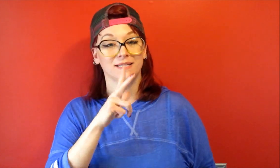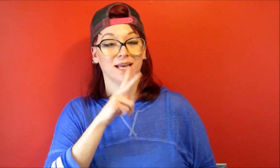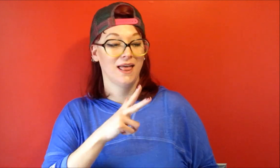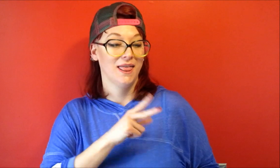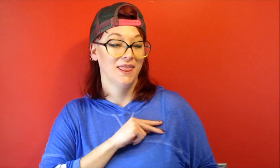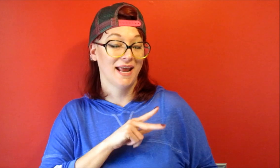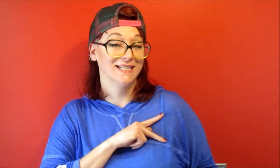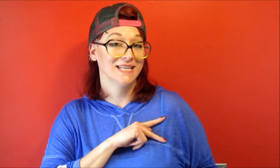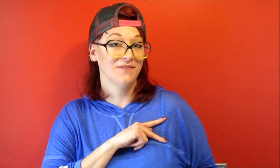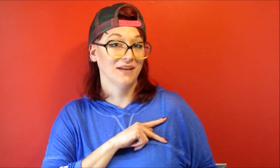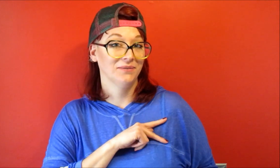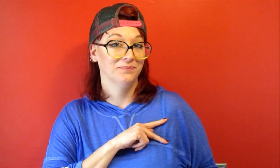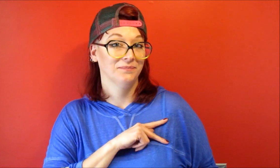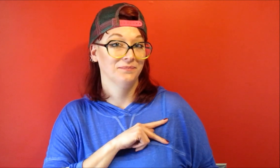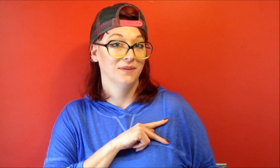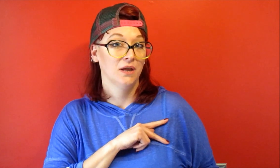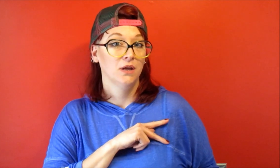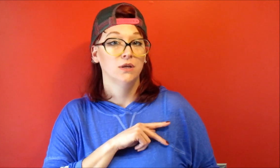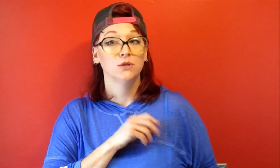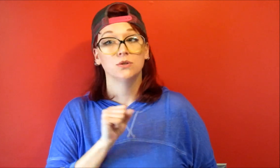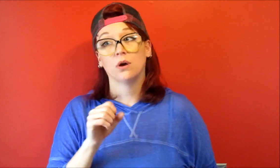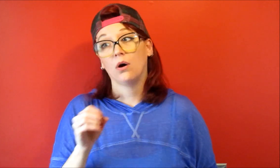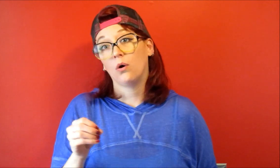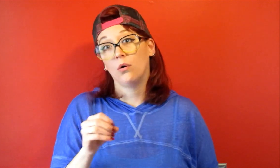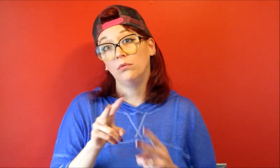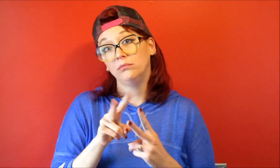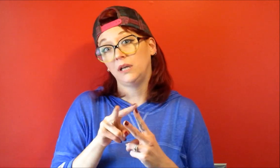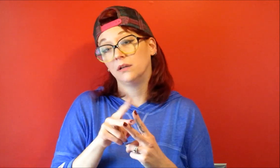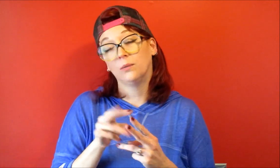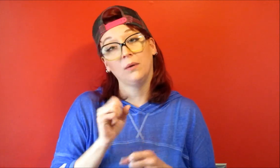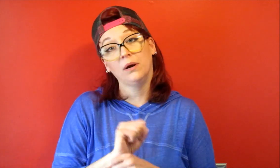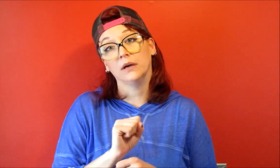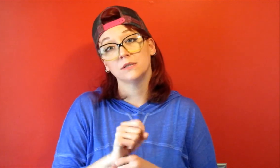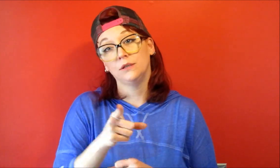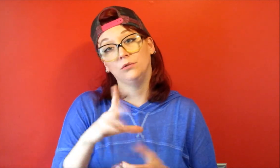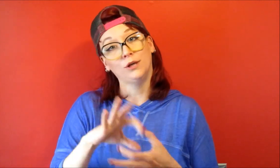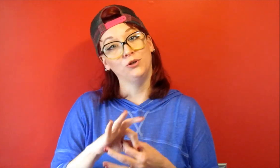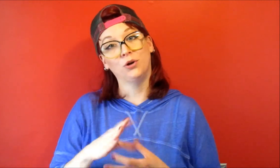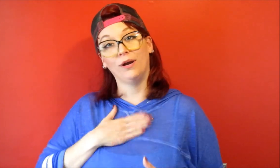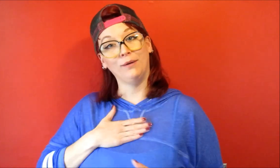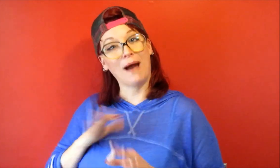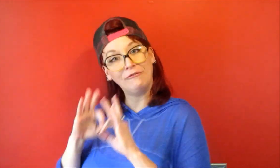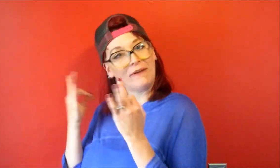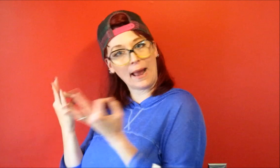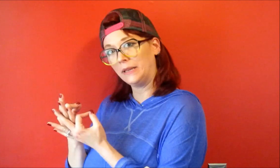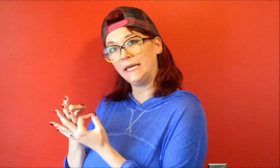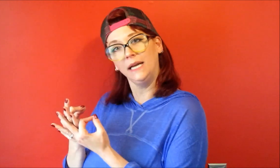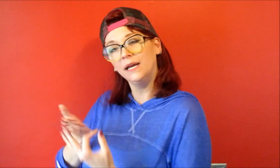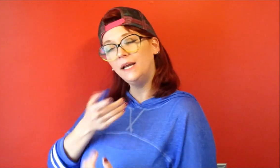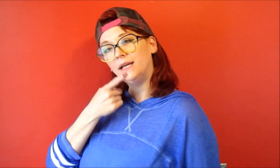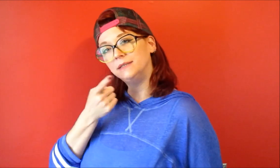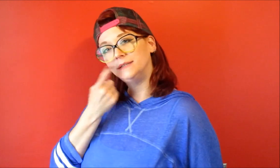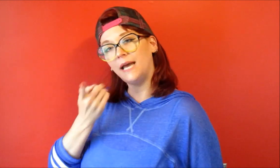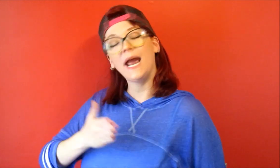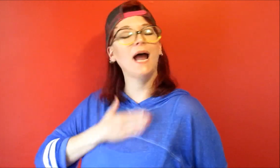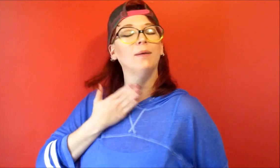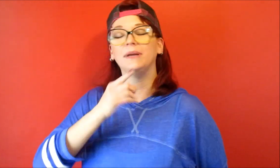Thanksgiving so either way works you can join my family and say Happy